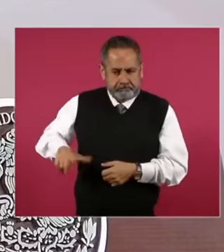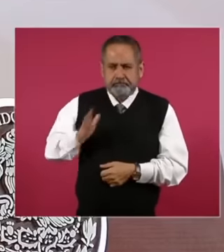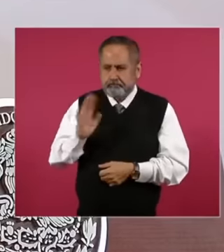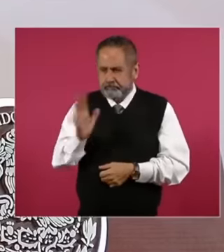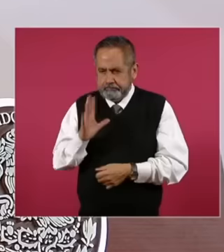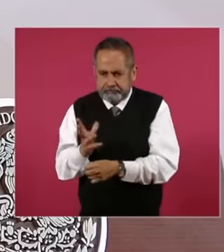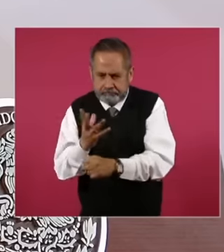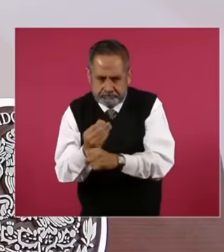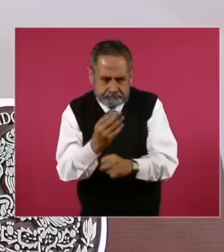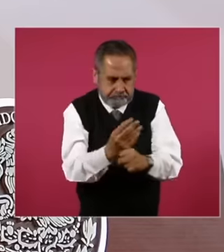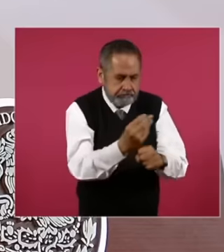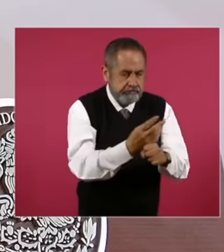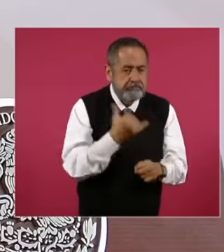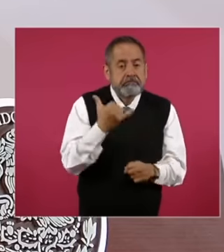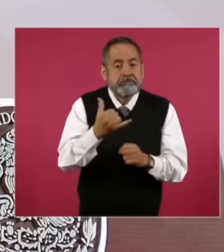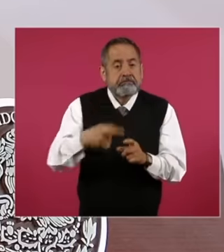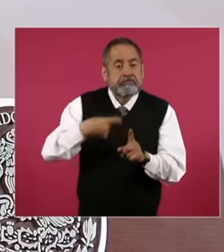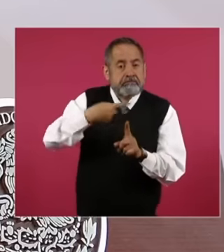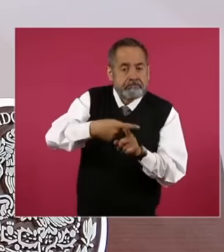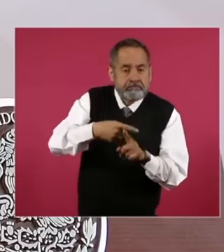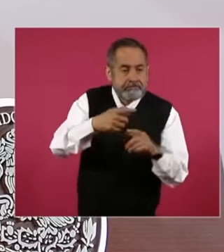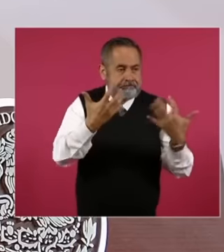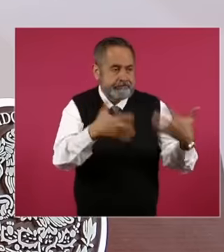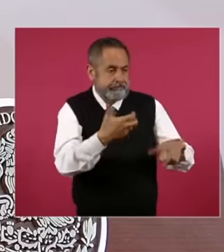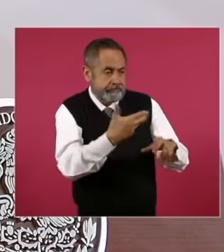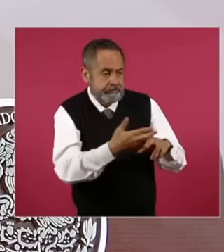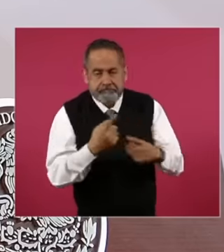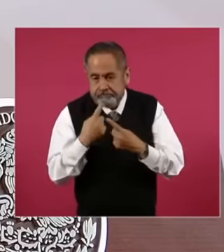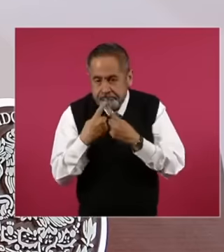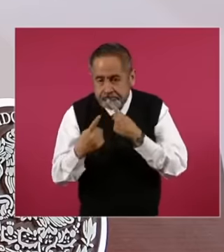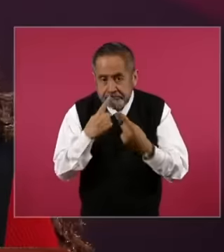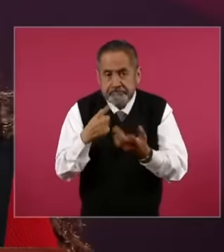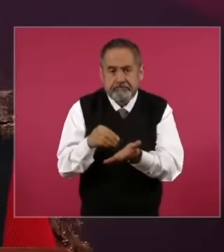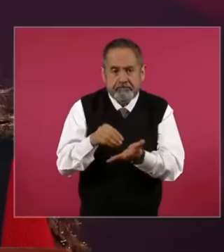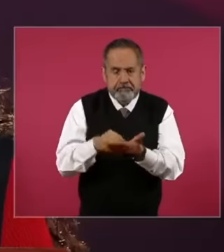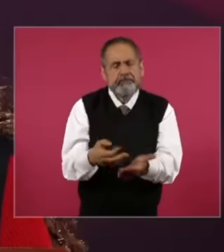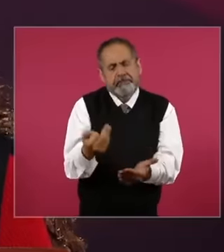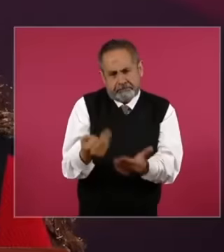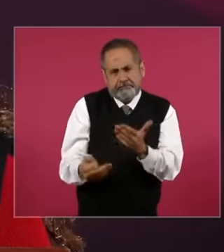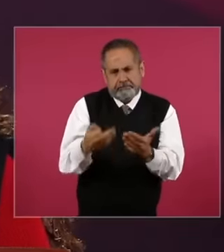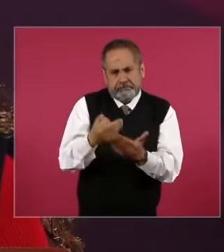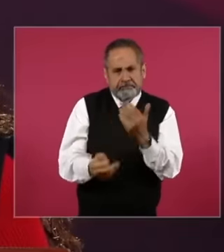dialogues that have been had with the company, the two lawsuits remain pending resolution,